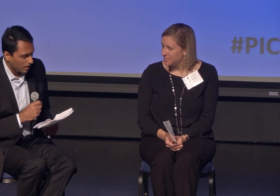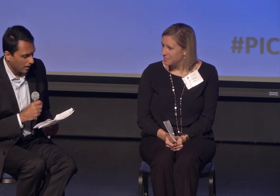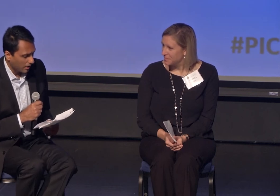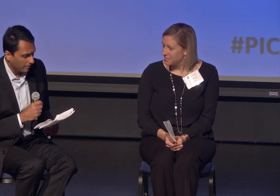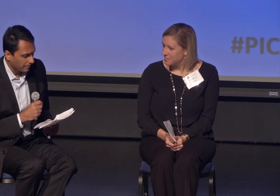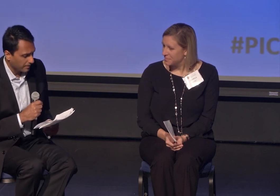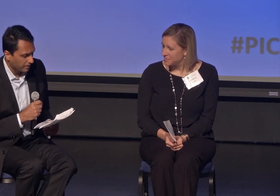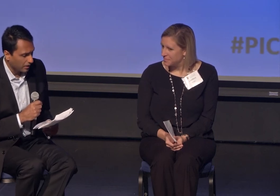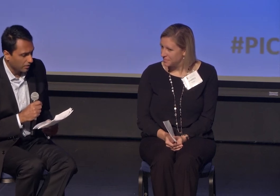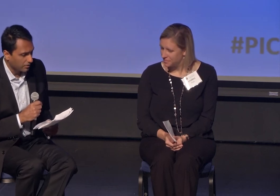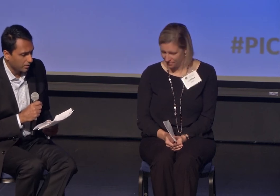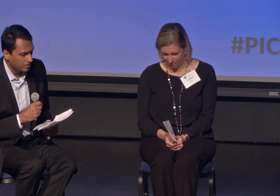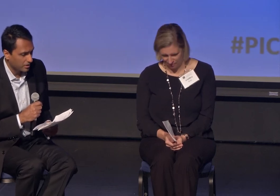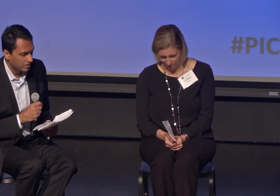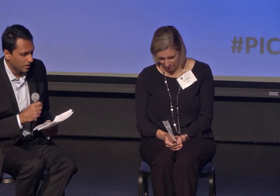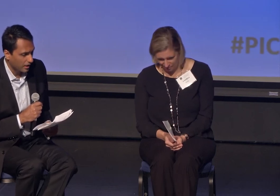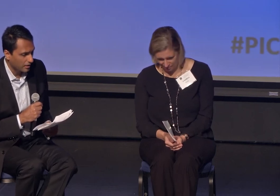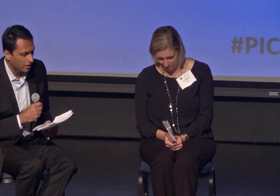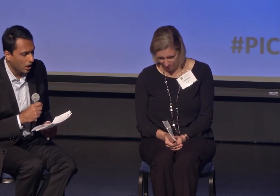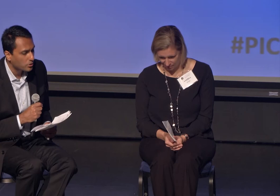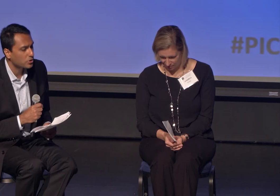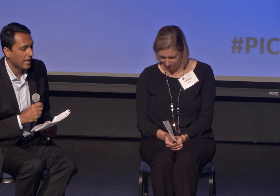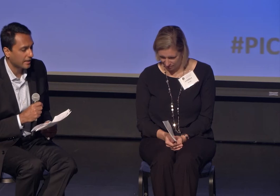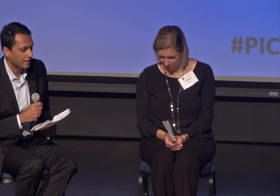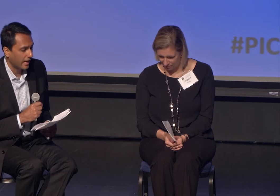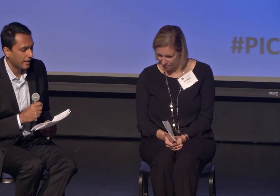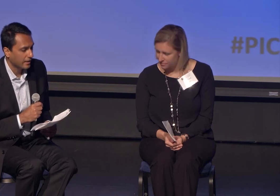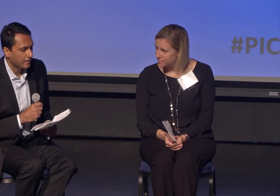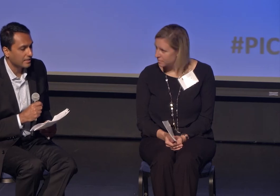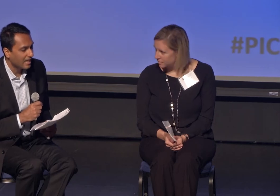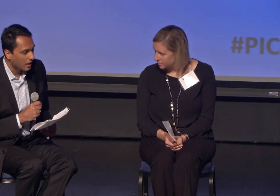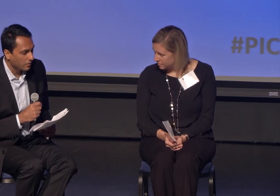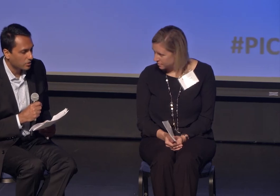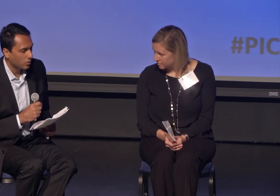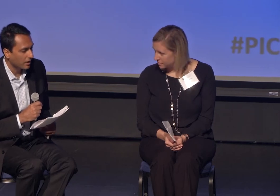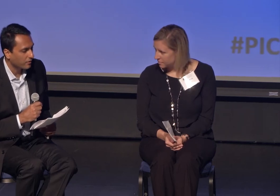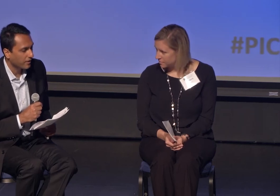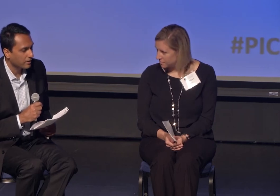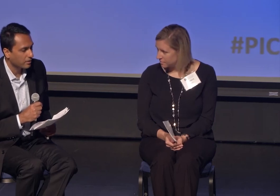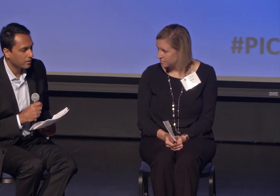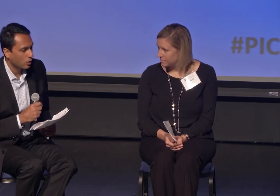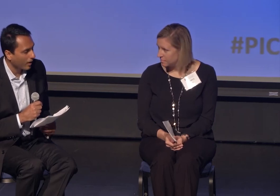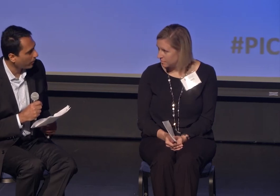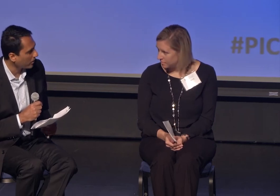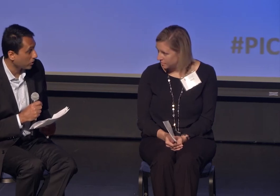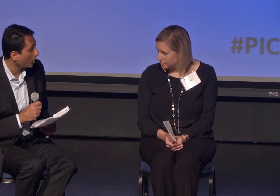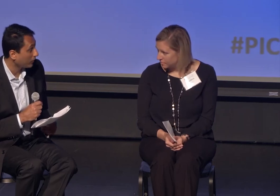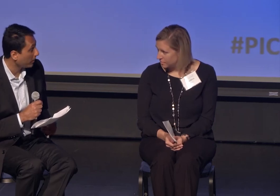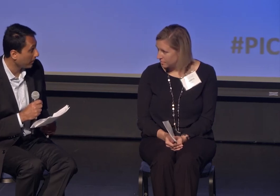there's this understanding that tolerance or interfaith cooperation is only for people